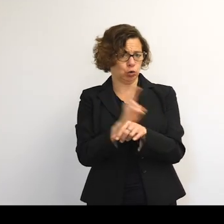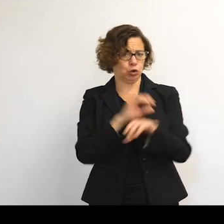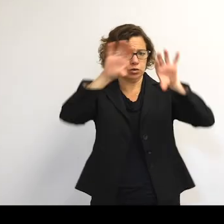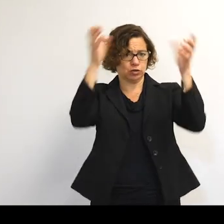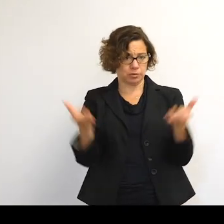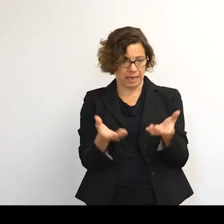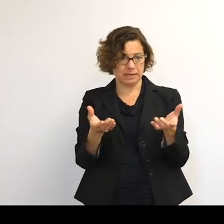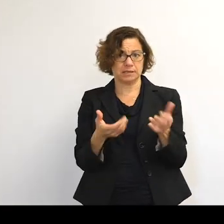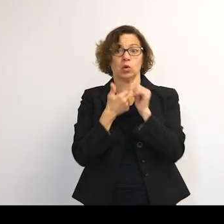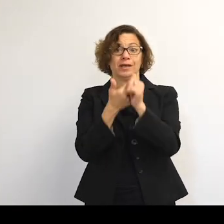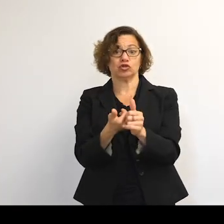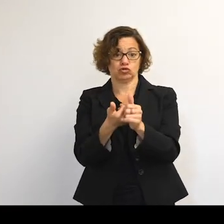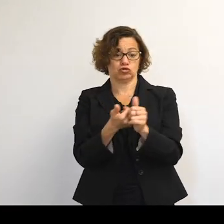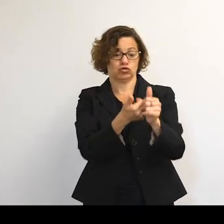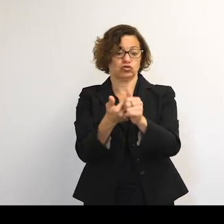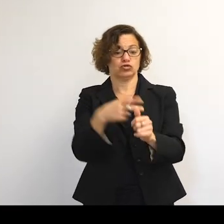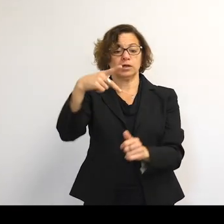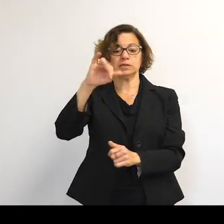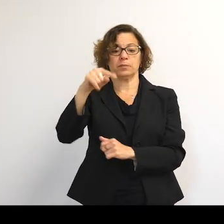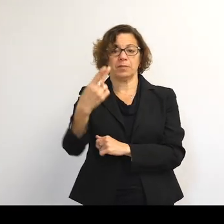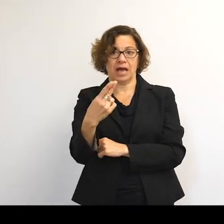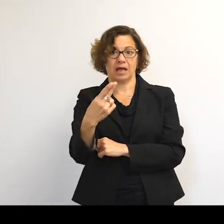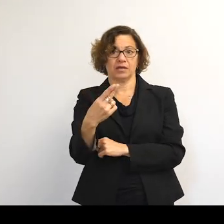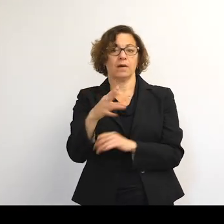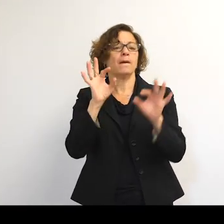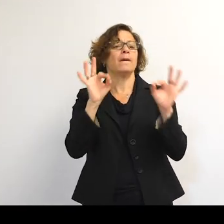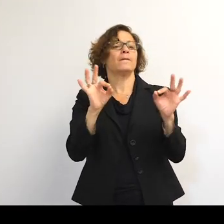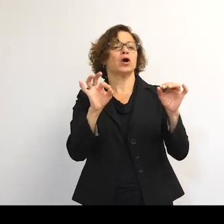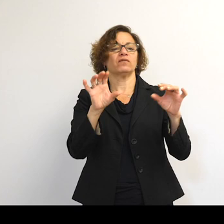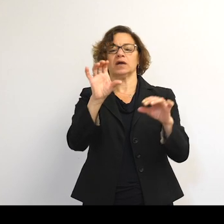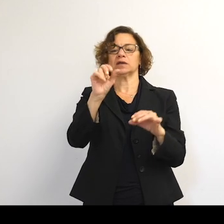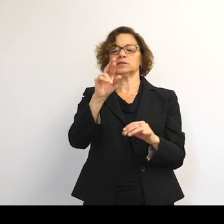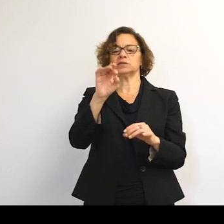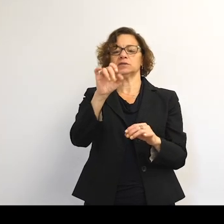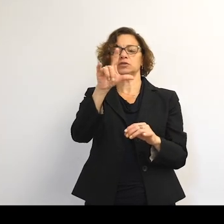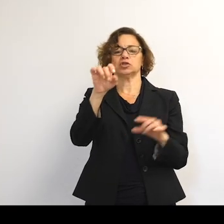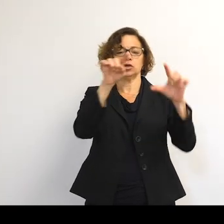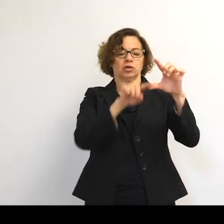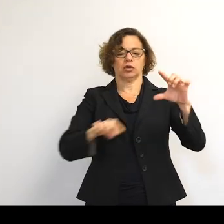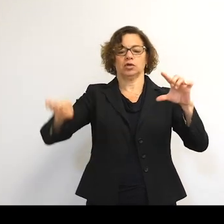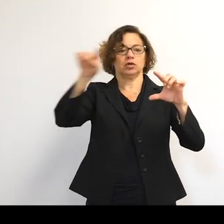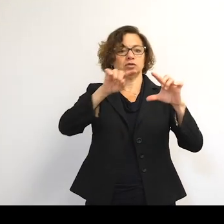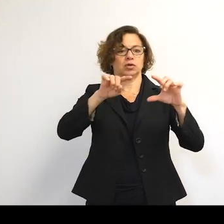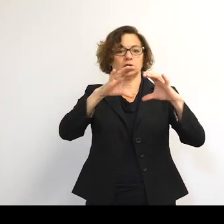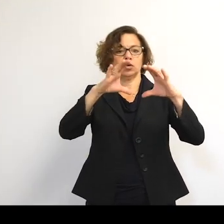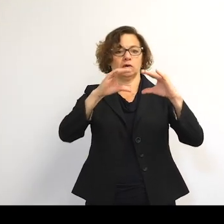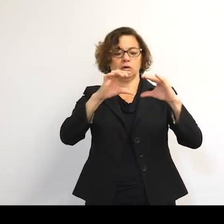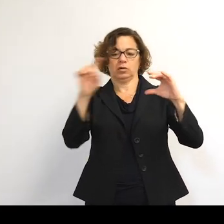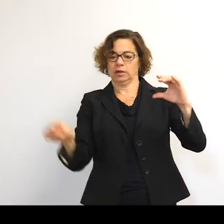If we trace its little path, we can see that it's a perfect circle, so not eccentric at all.